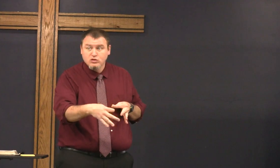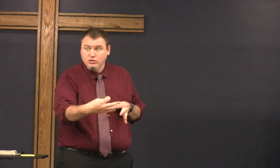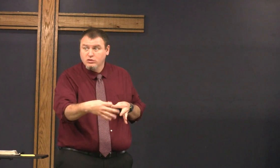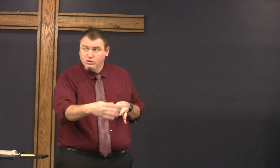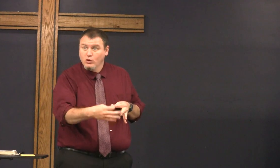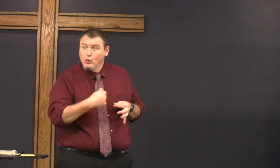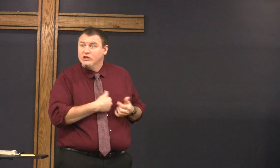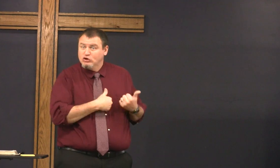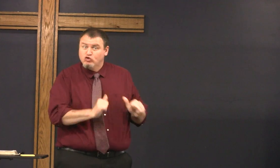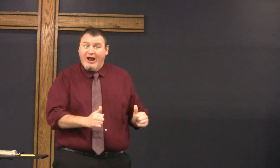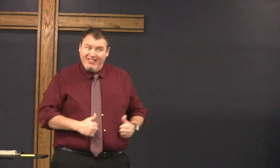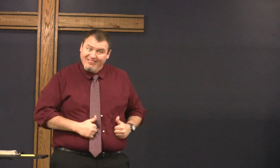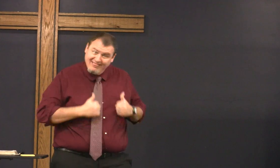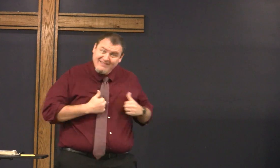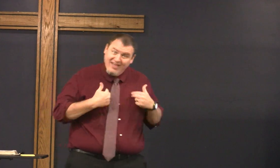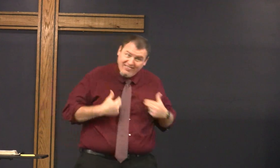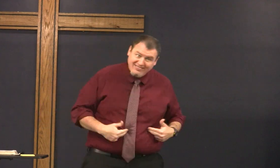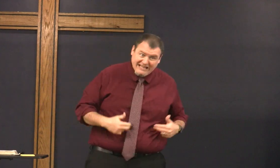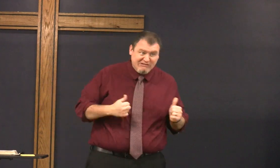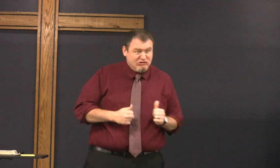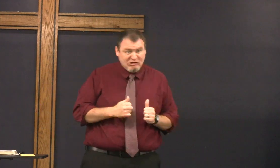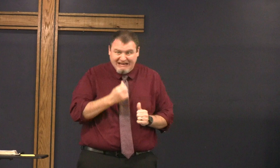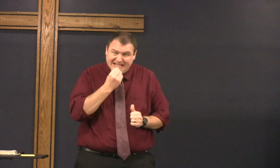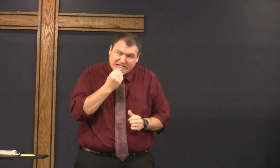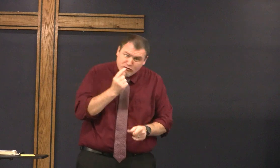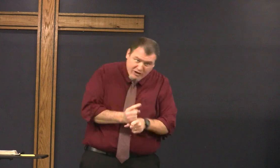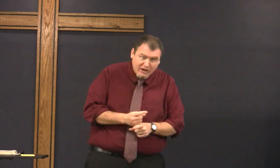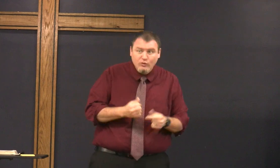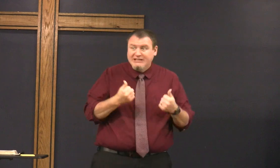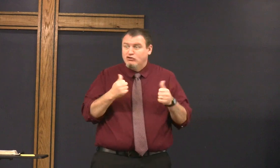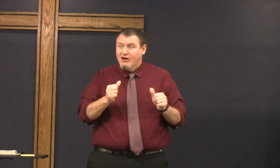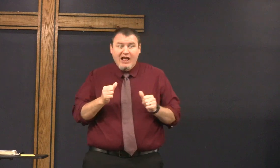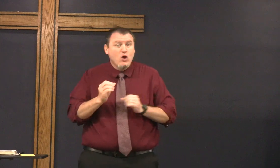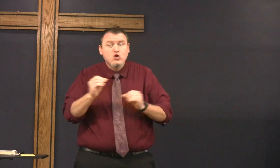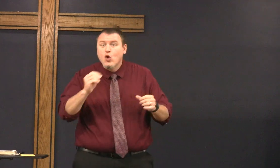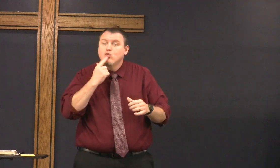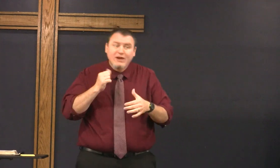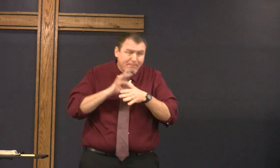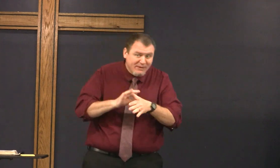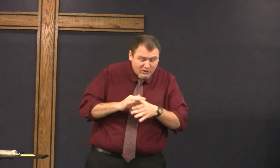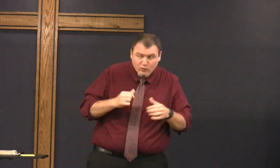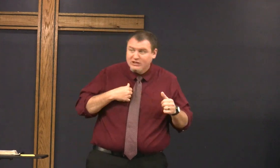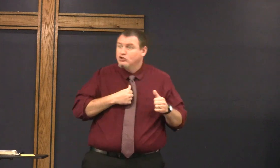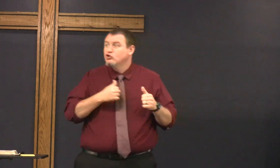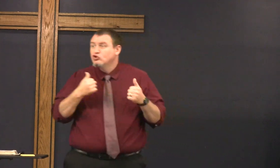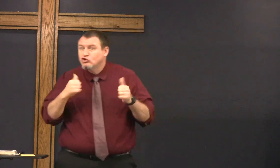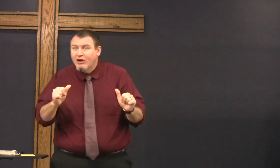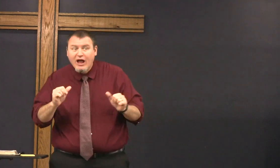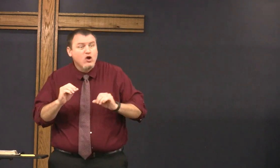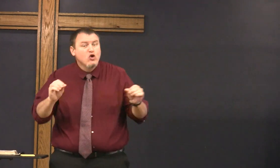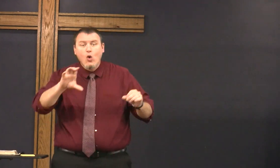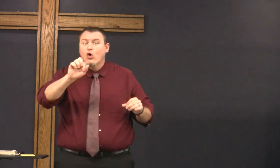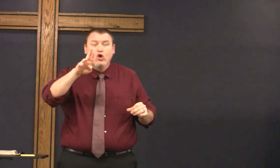we can try to live healthy lives or eat right no red meat